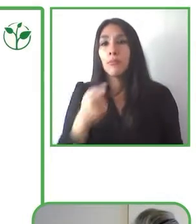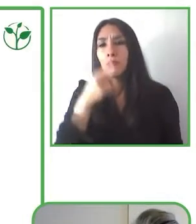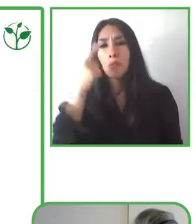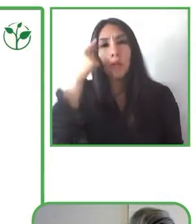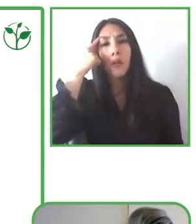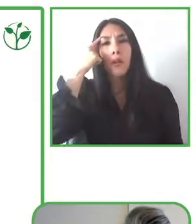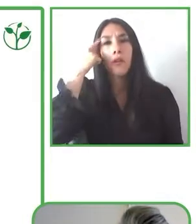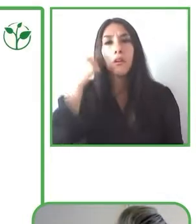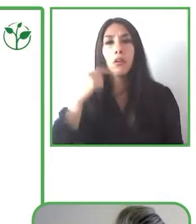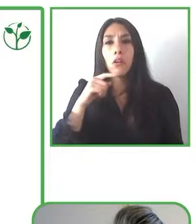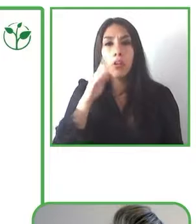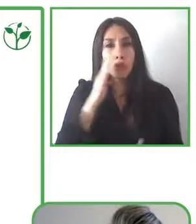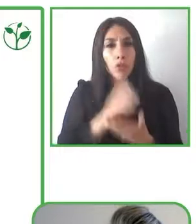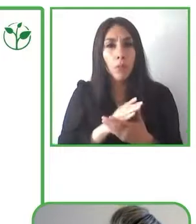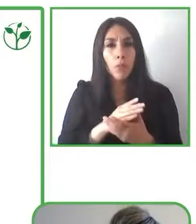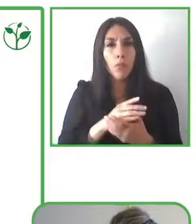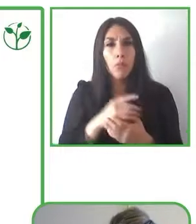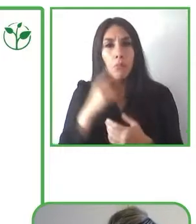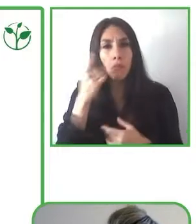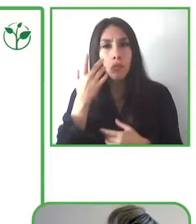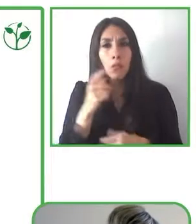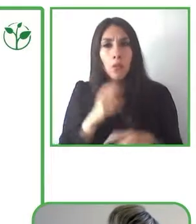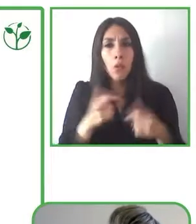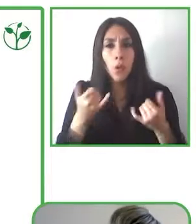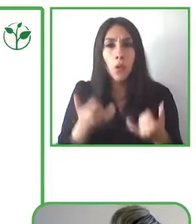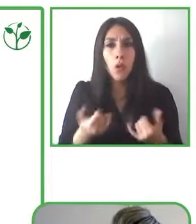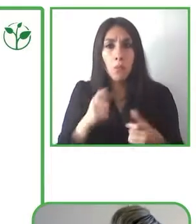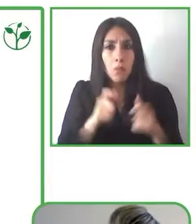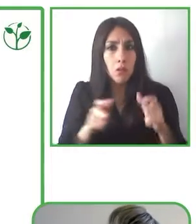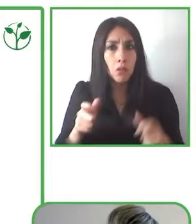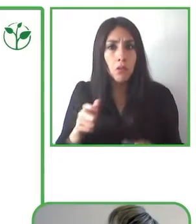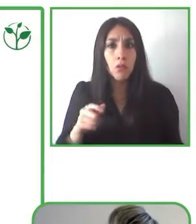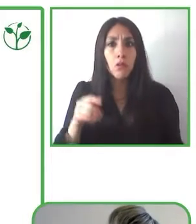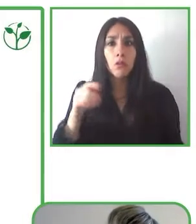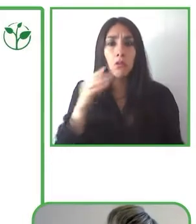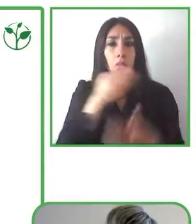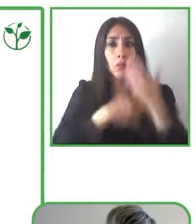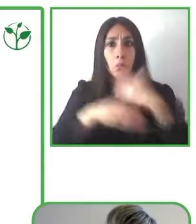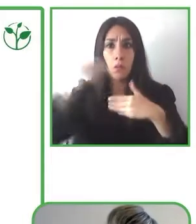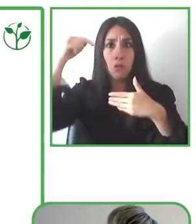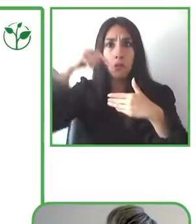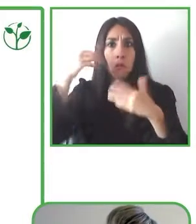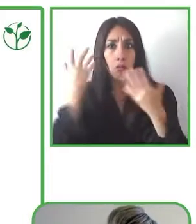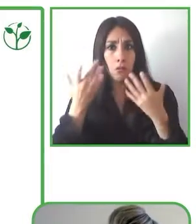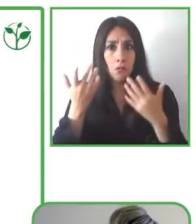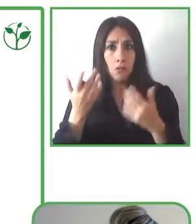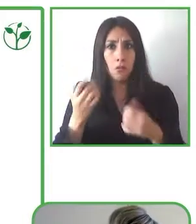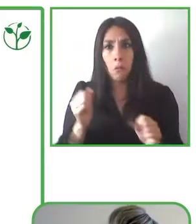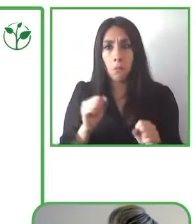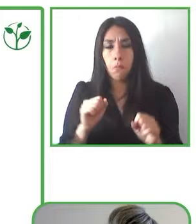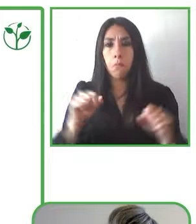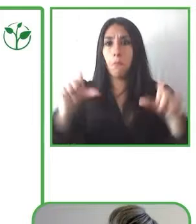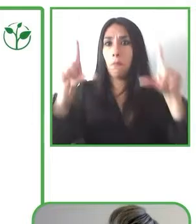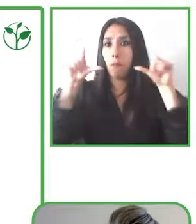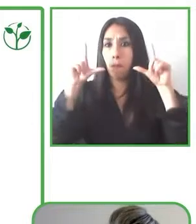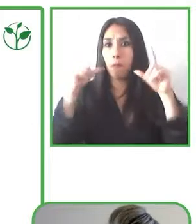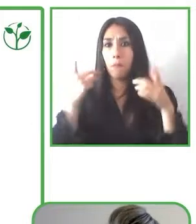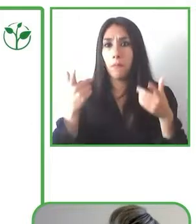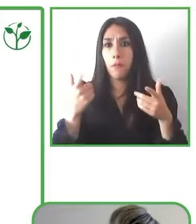were having to face the greatest isolation that they've